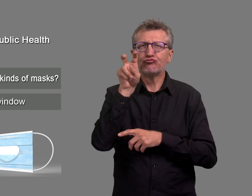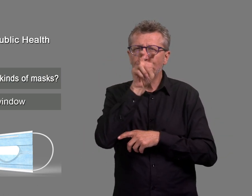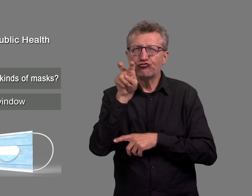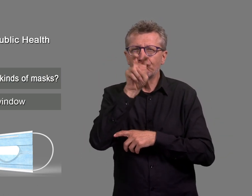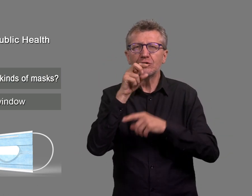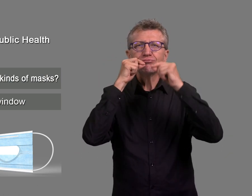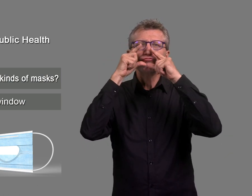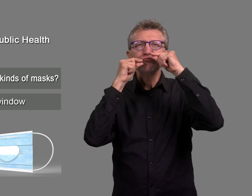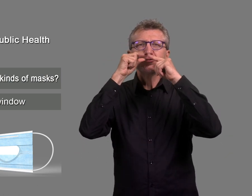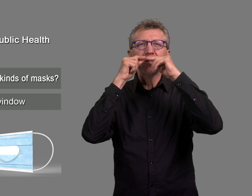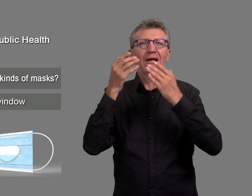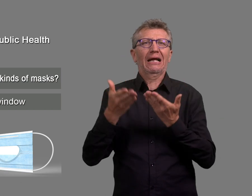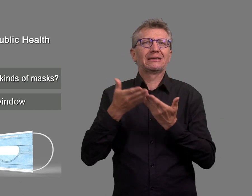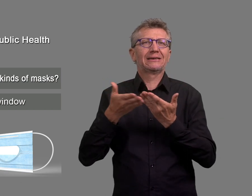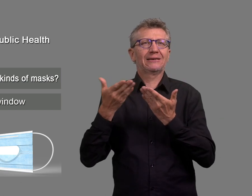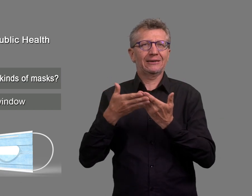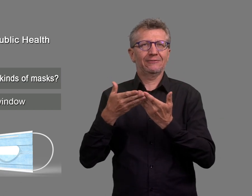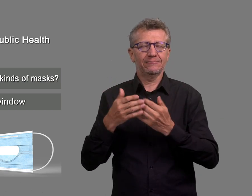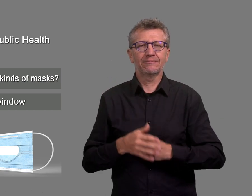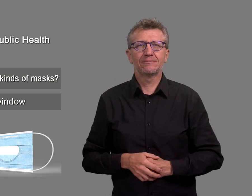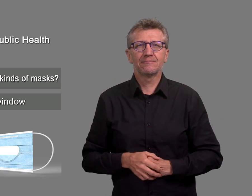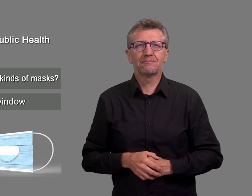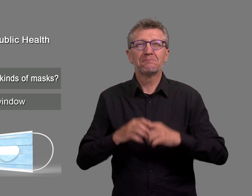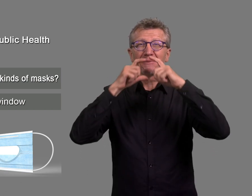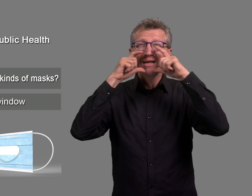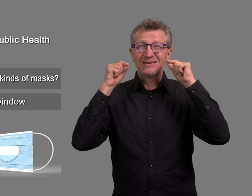These masks can make lipreading easier.